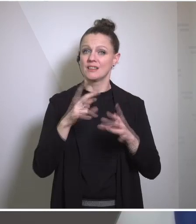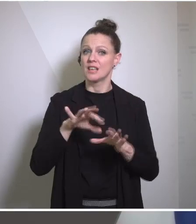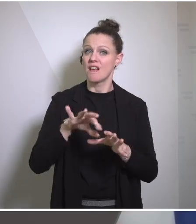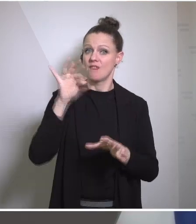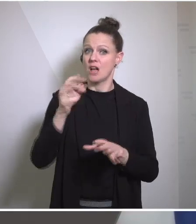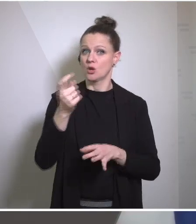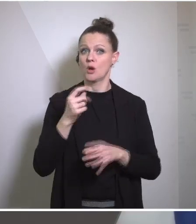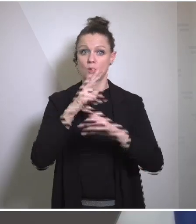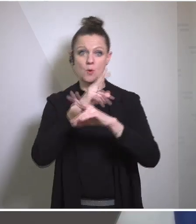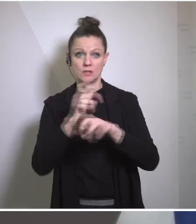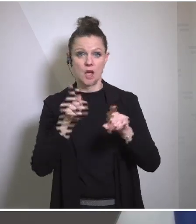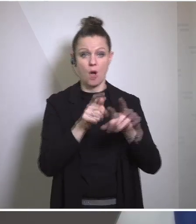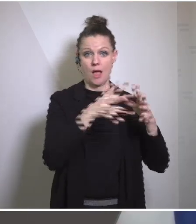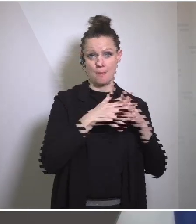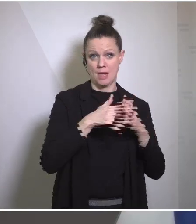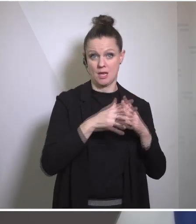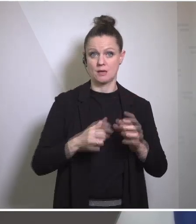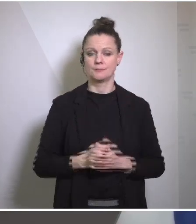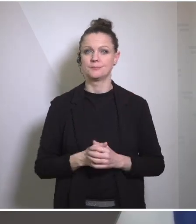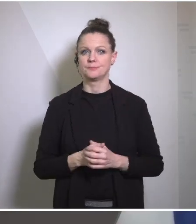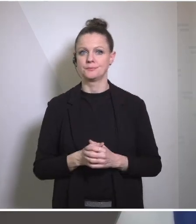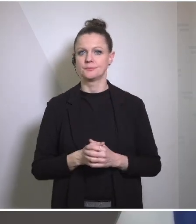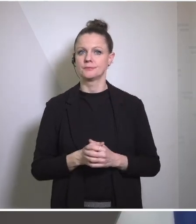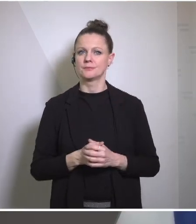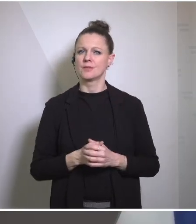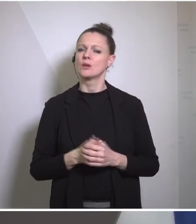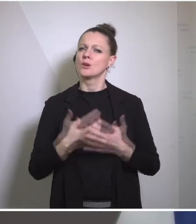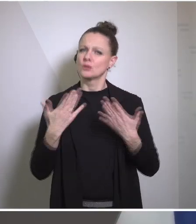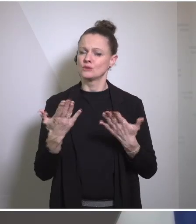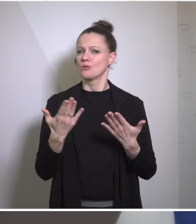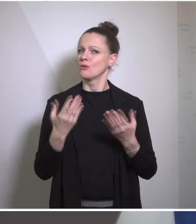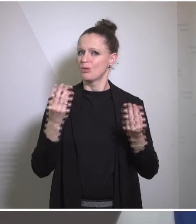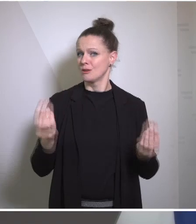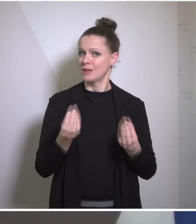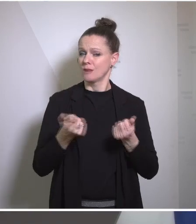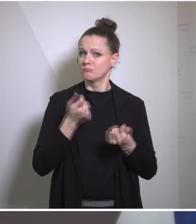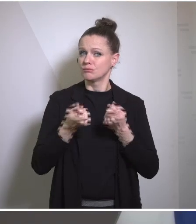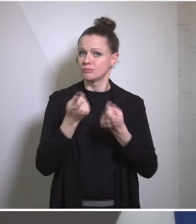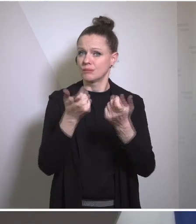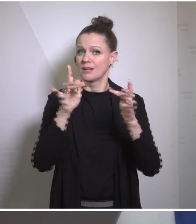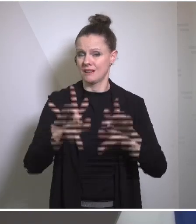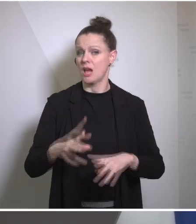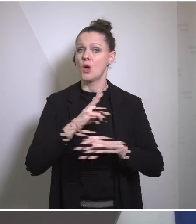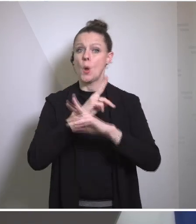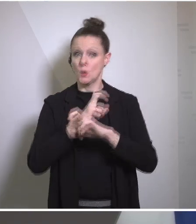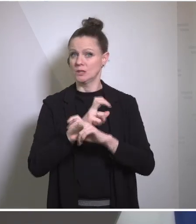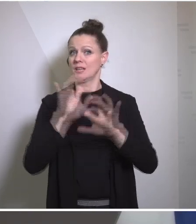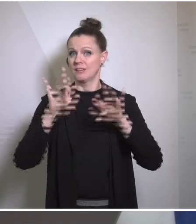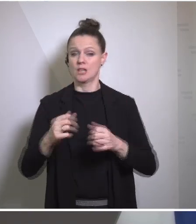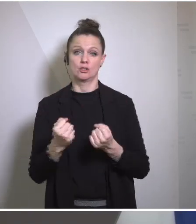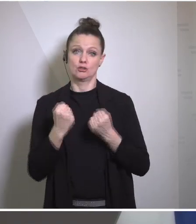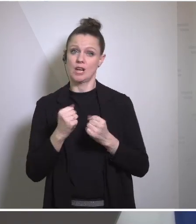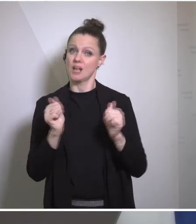in the United States. On all these issues I can assure you Austra is a strong partner and for us